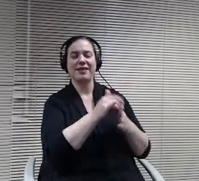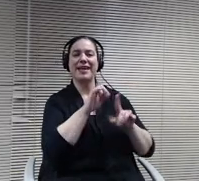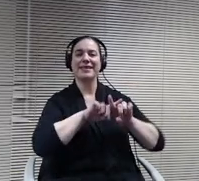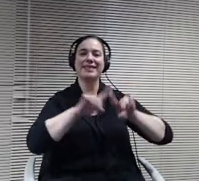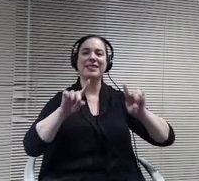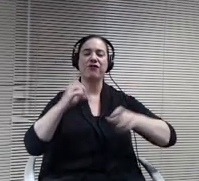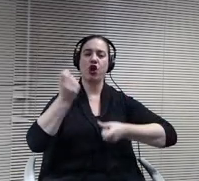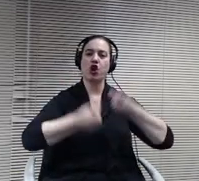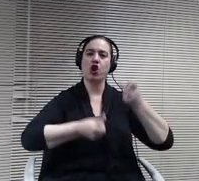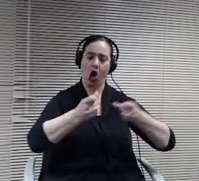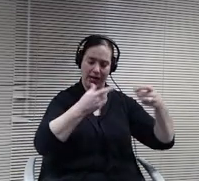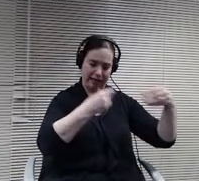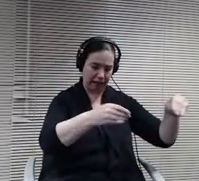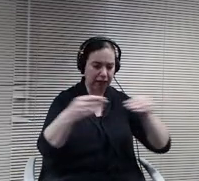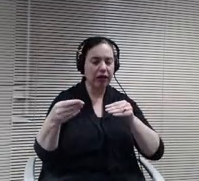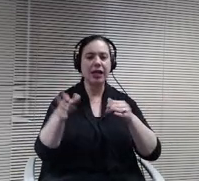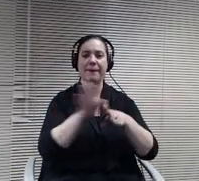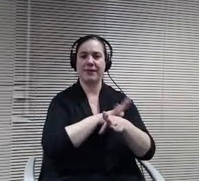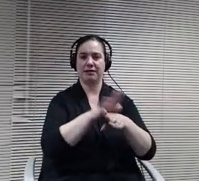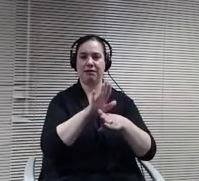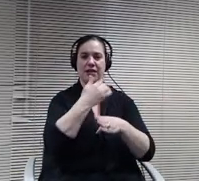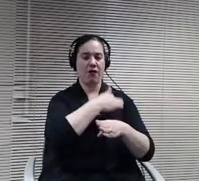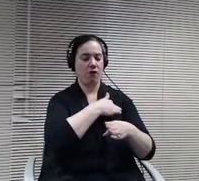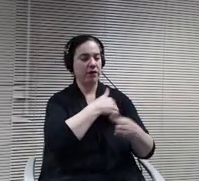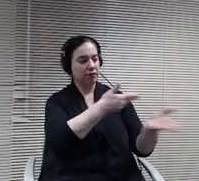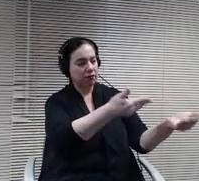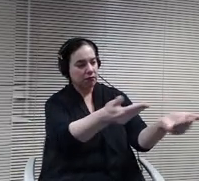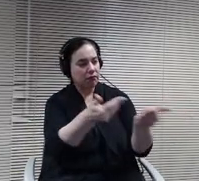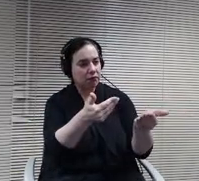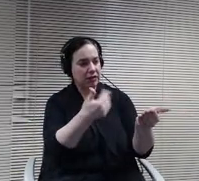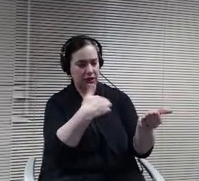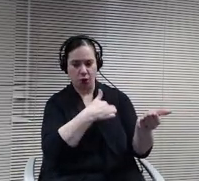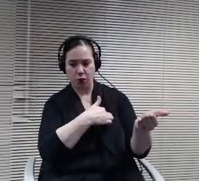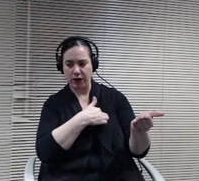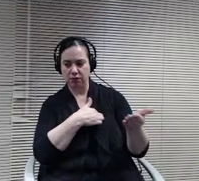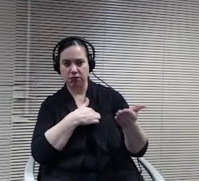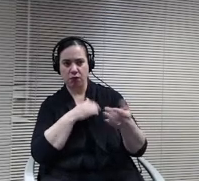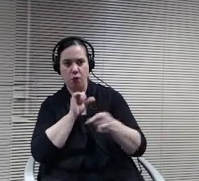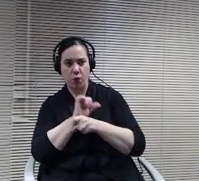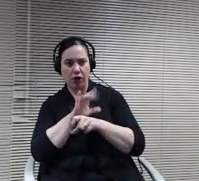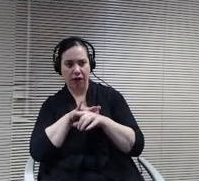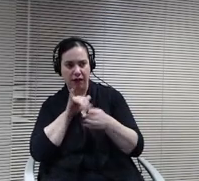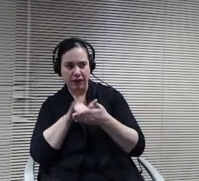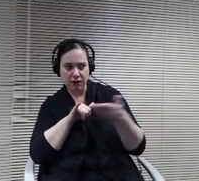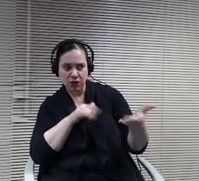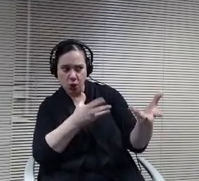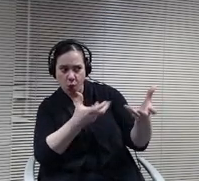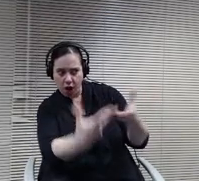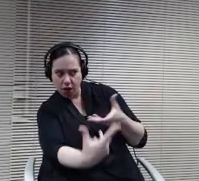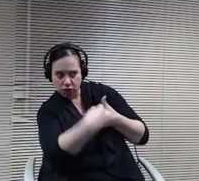past two weeks to say this is what we're working on. Are you willing to engage with us in conversation and an preliminary?